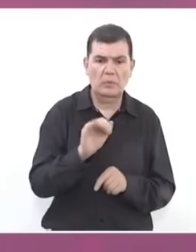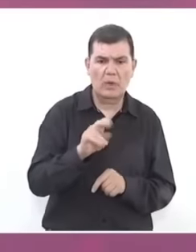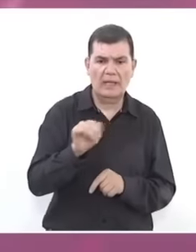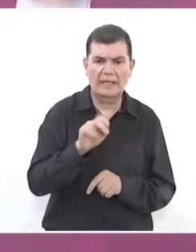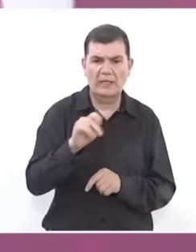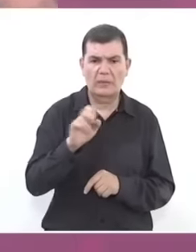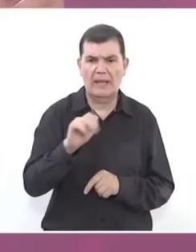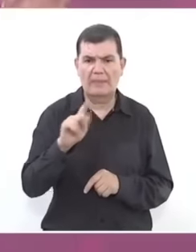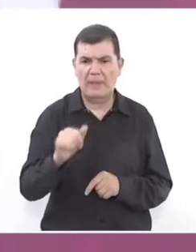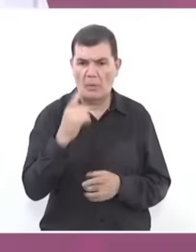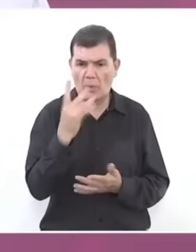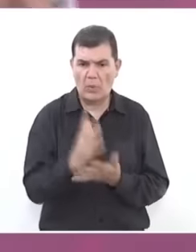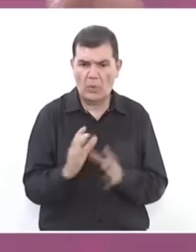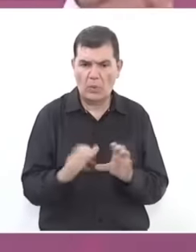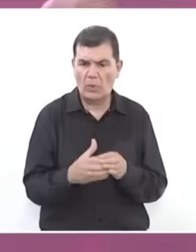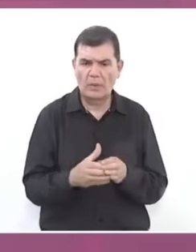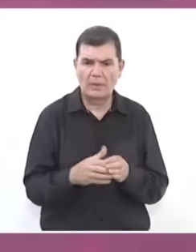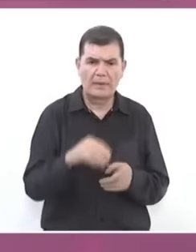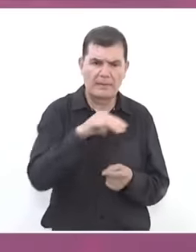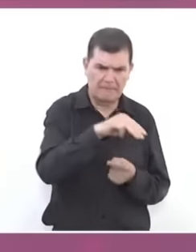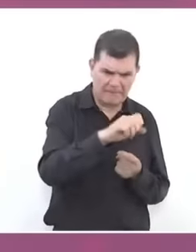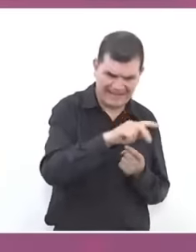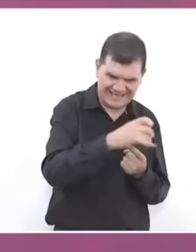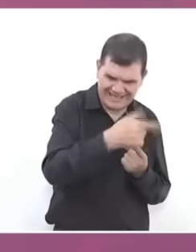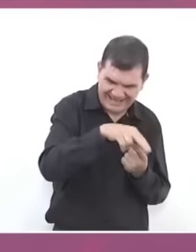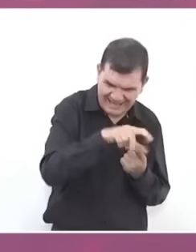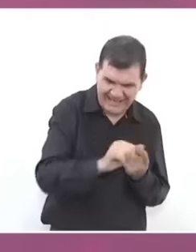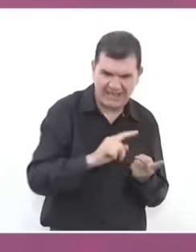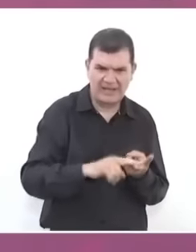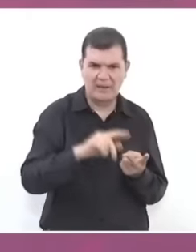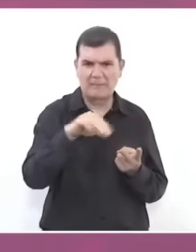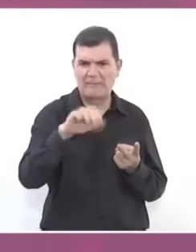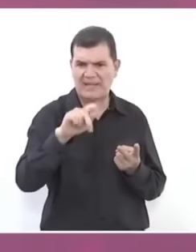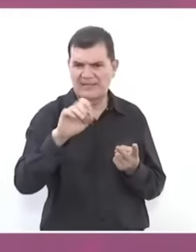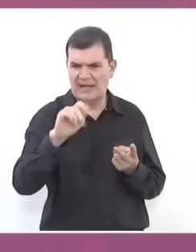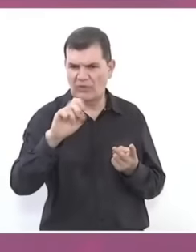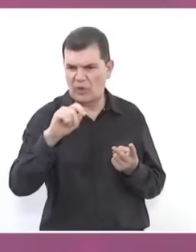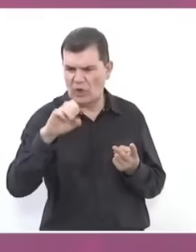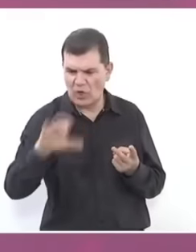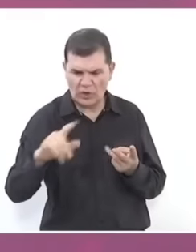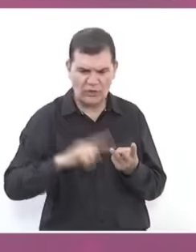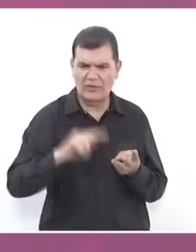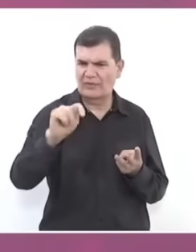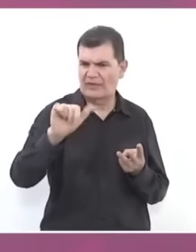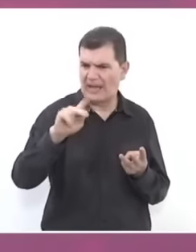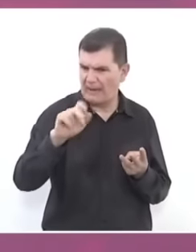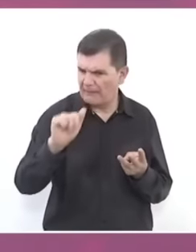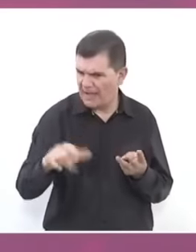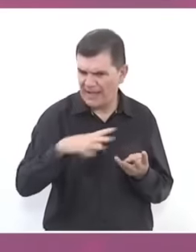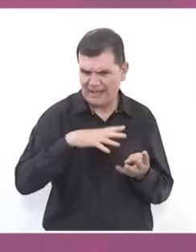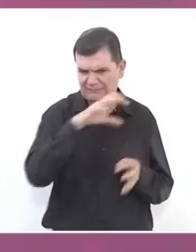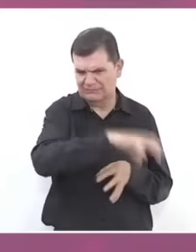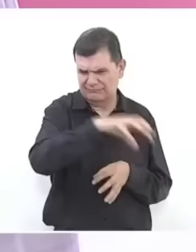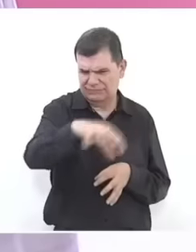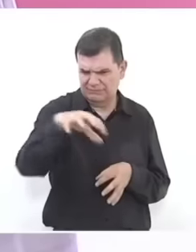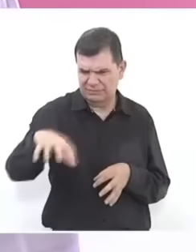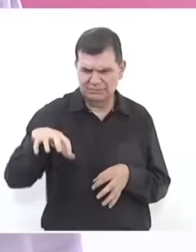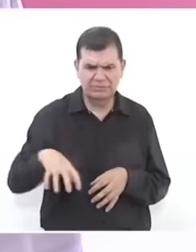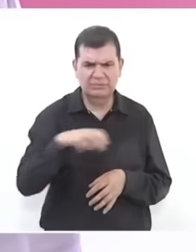it is not marquelia it is metlatono It is Tlapa it is all the towns of the small thing